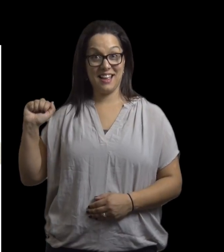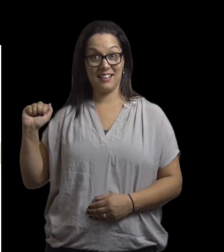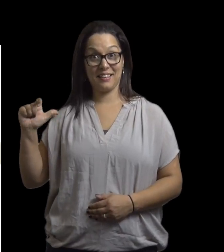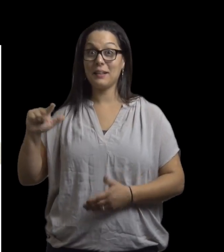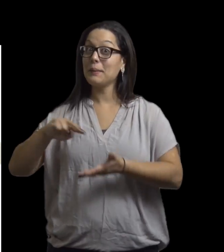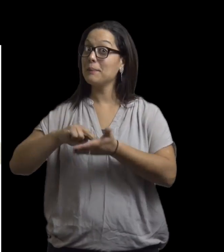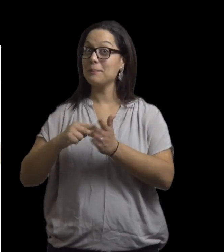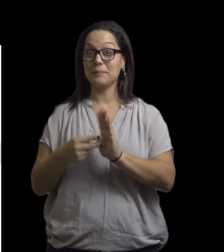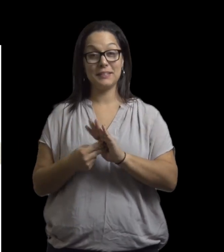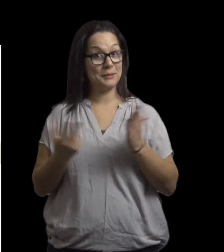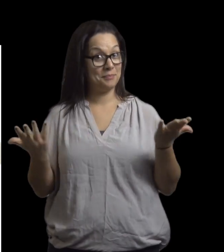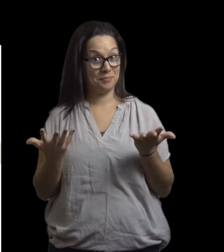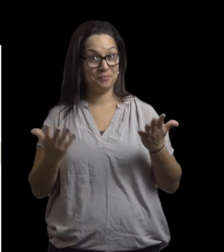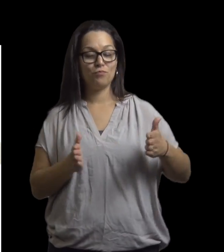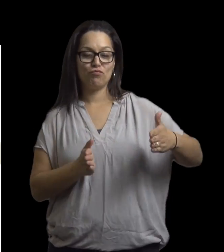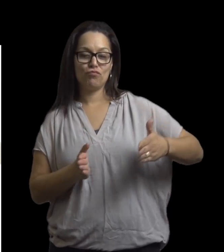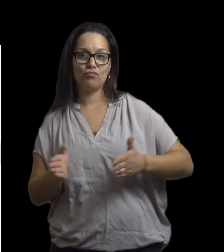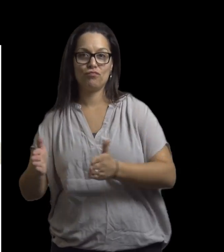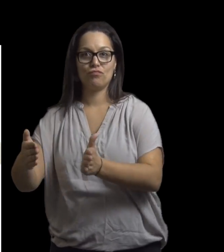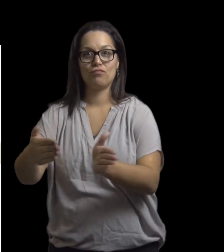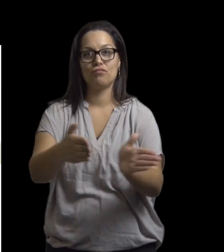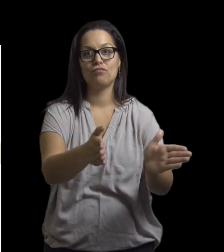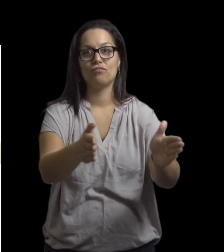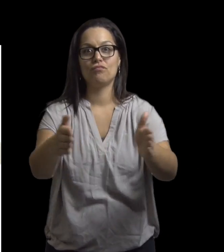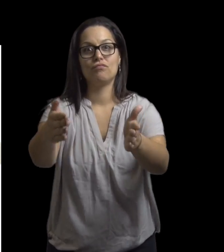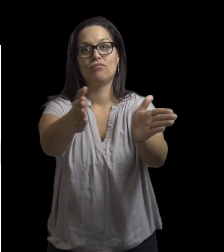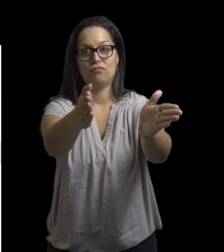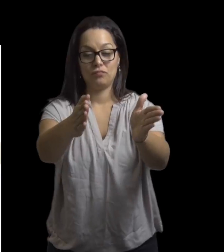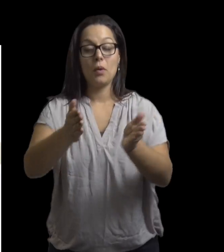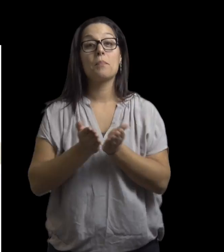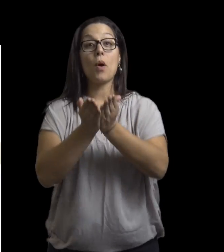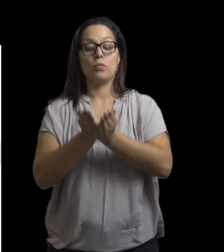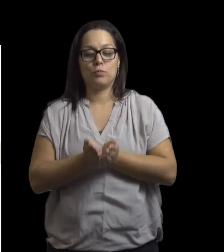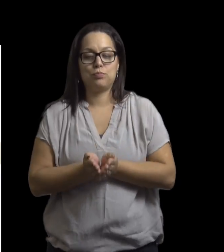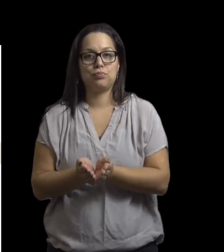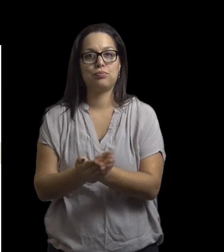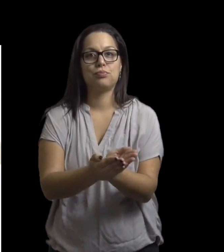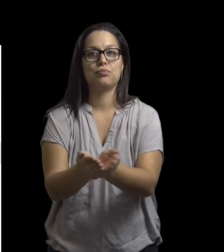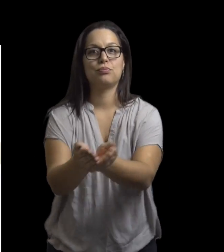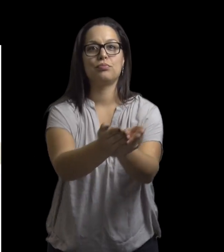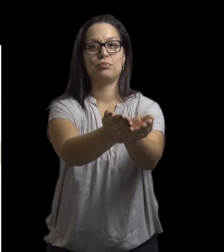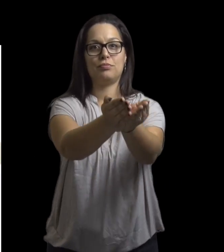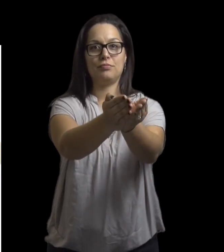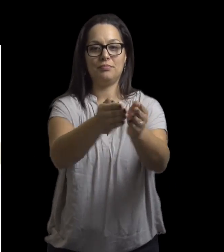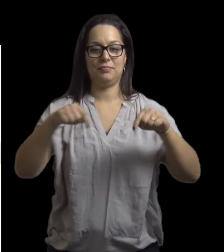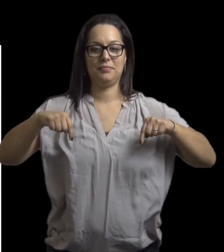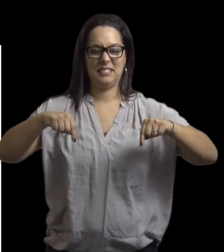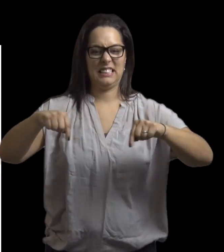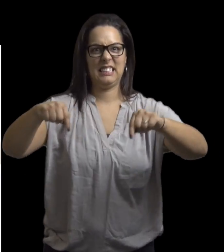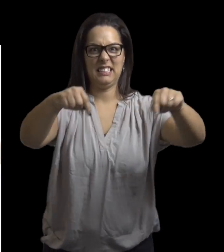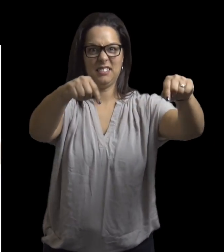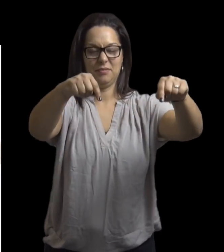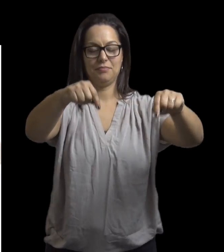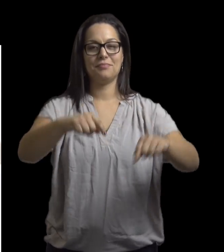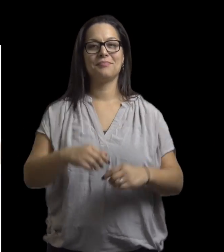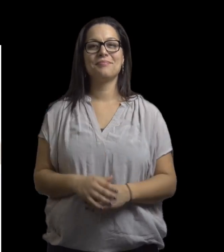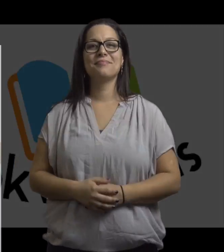Canal Canal means, a path where boats can travel through a cut out piece of land.